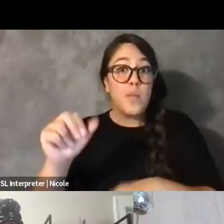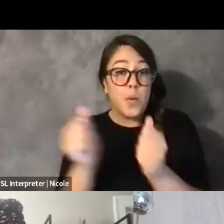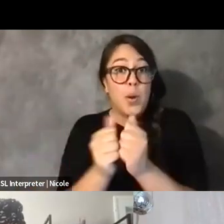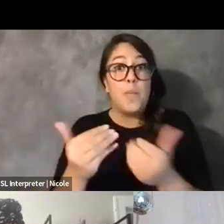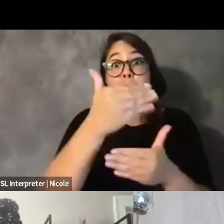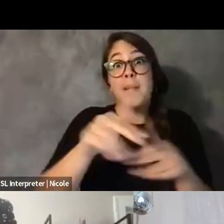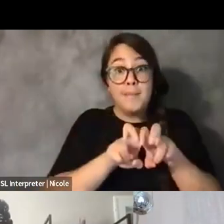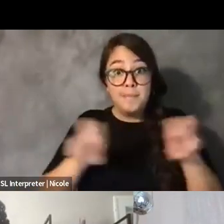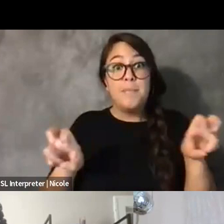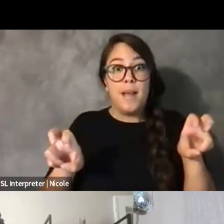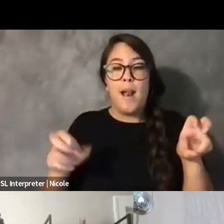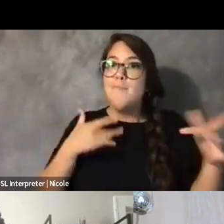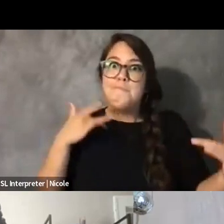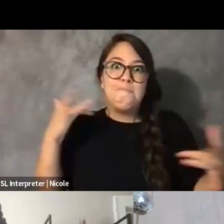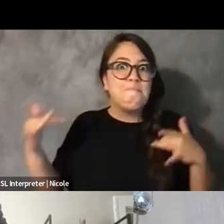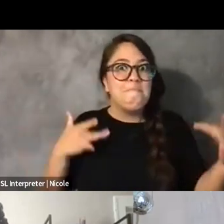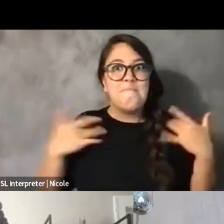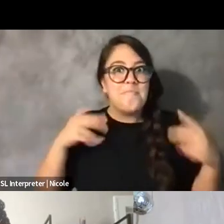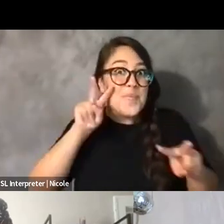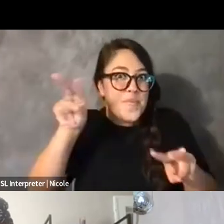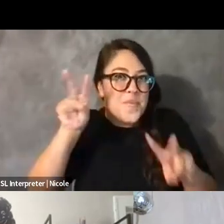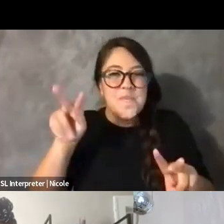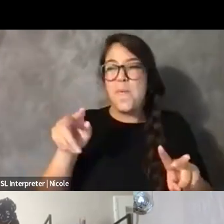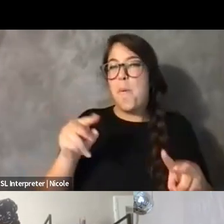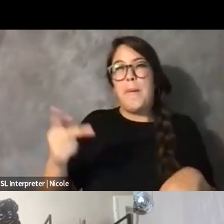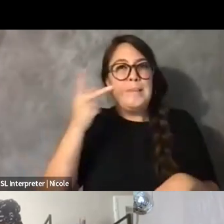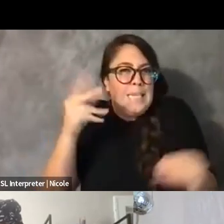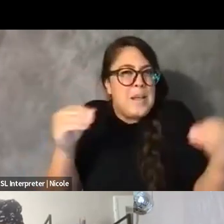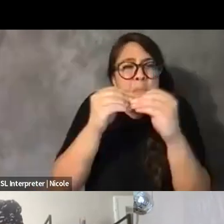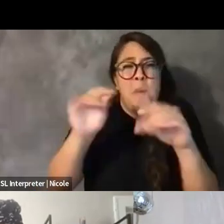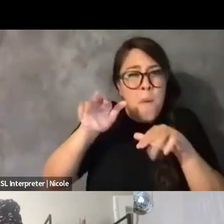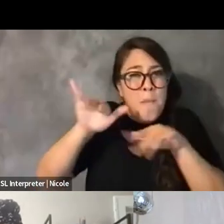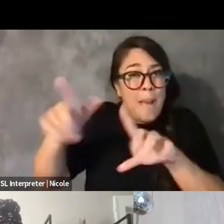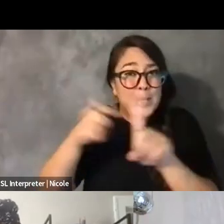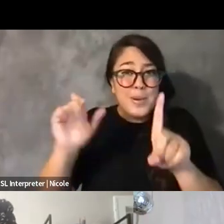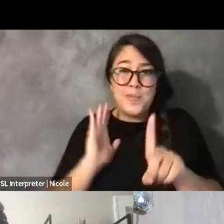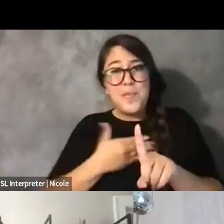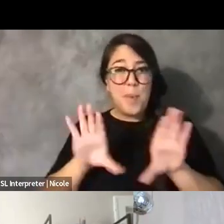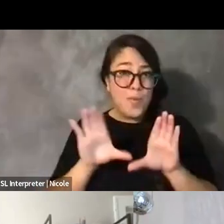I can't wait to, yeah, just see more magic from our fellows. So too soon.